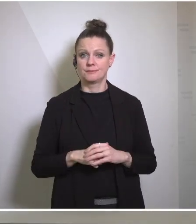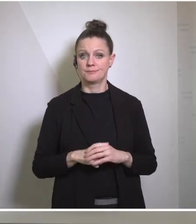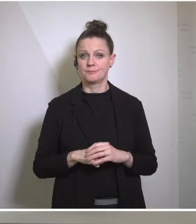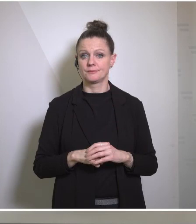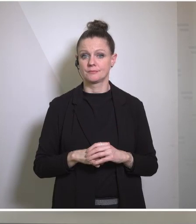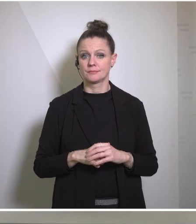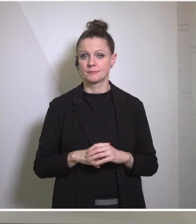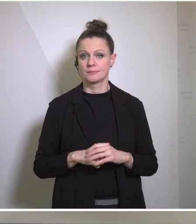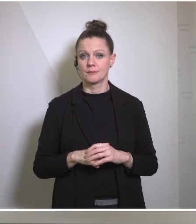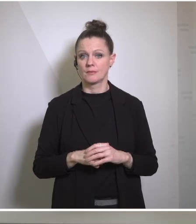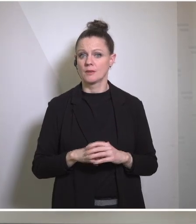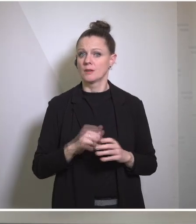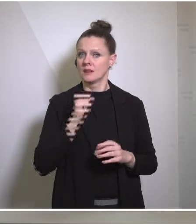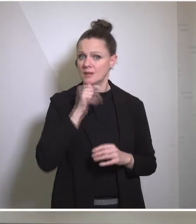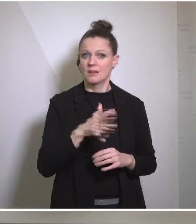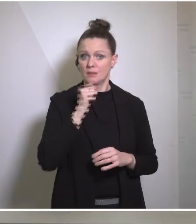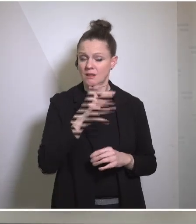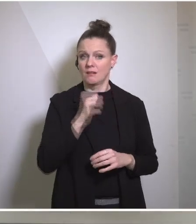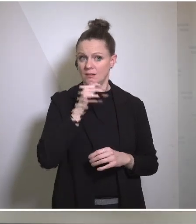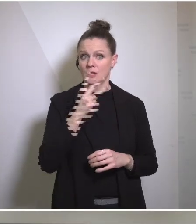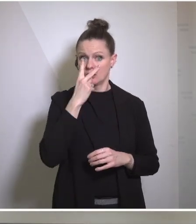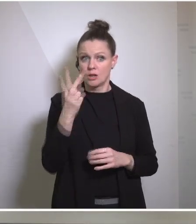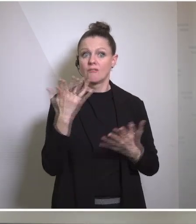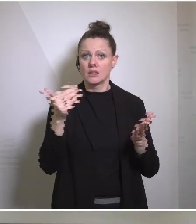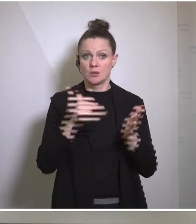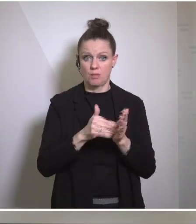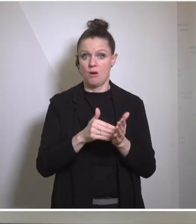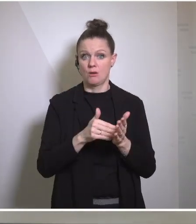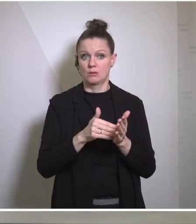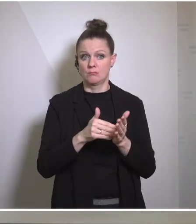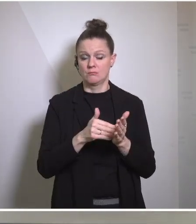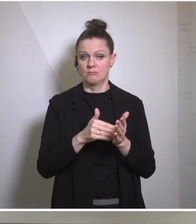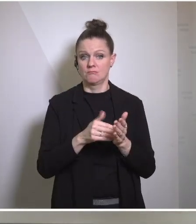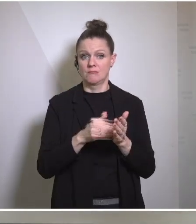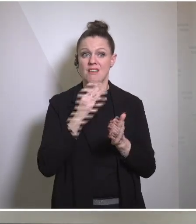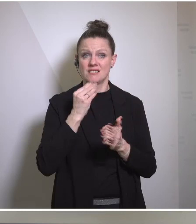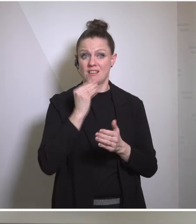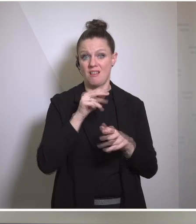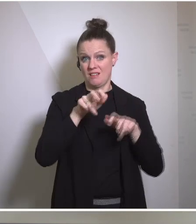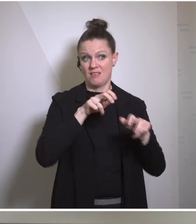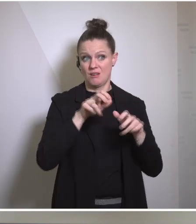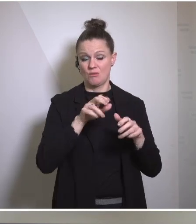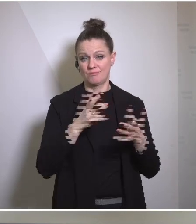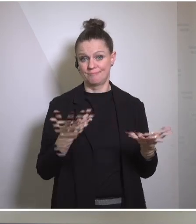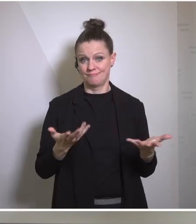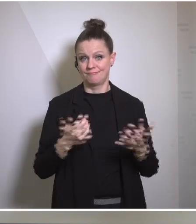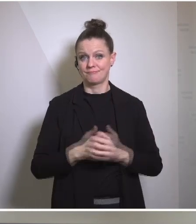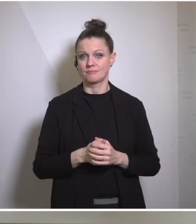almost more than daily basis with the government of Israel. As past administrations have worked